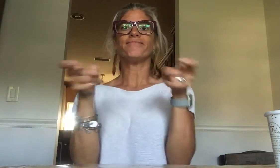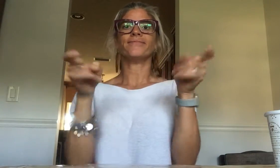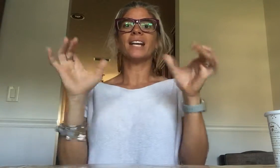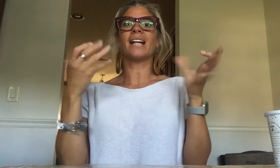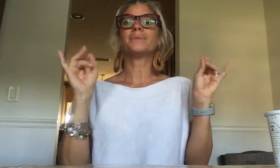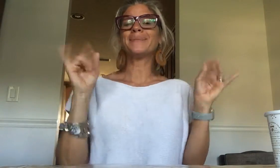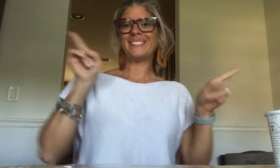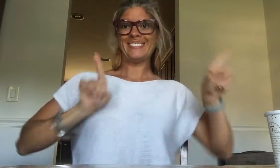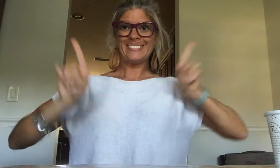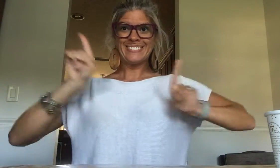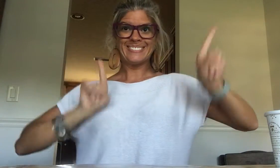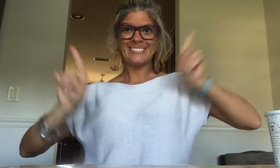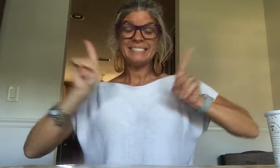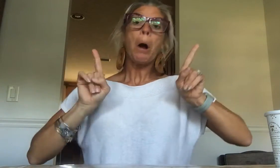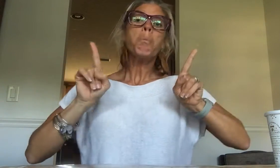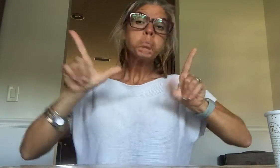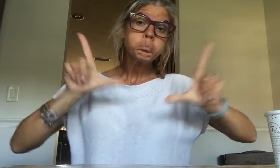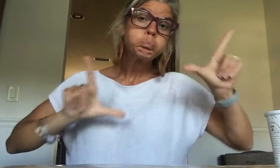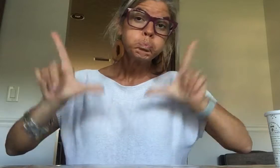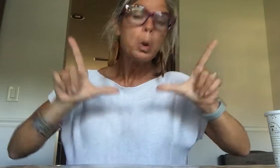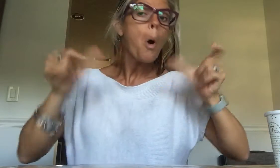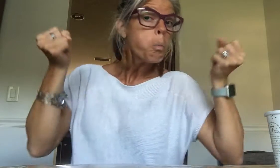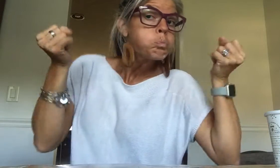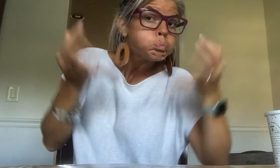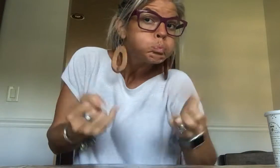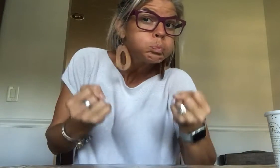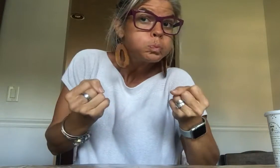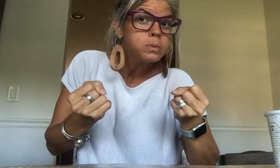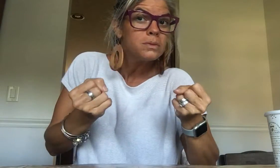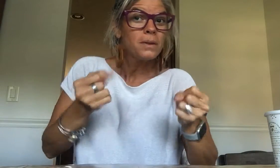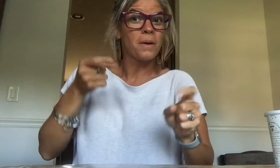Manages it easily, speaking verbally and signing some - or maybe teacher signs fluently